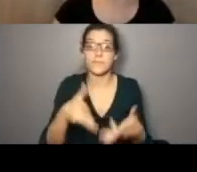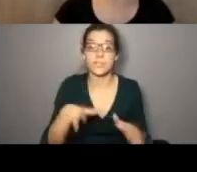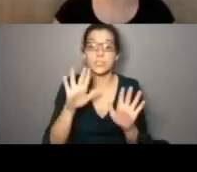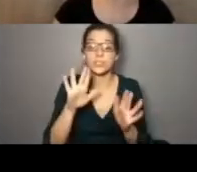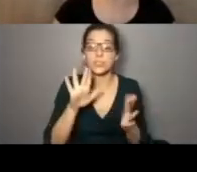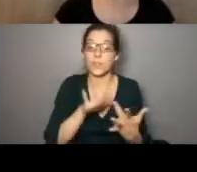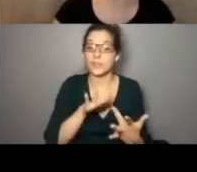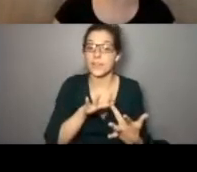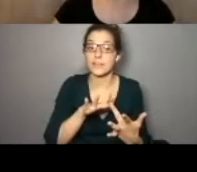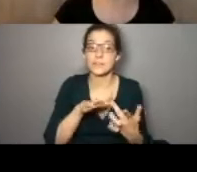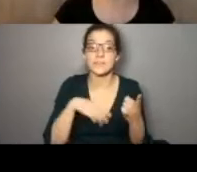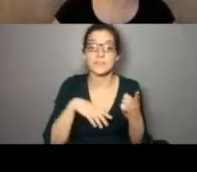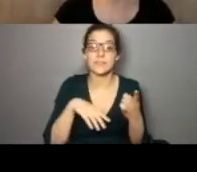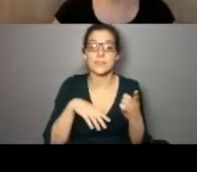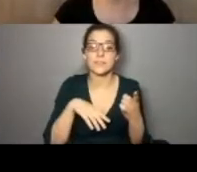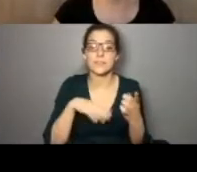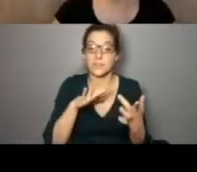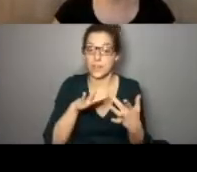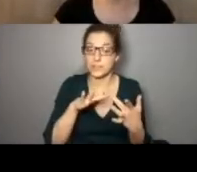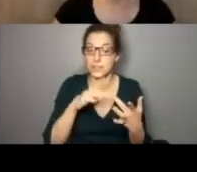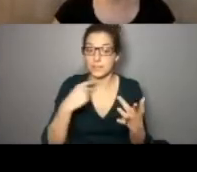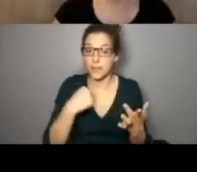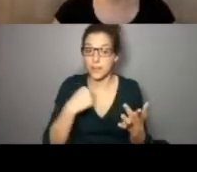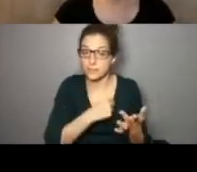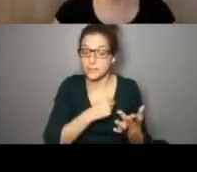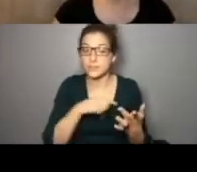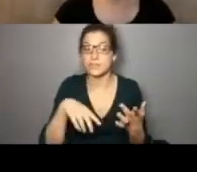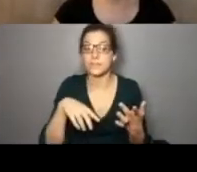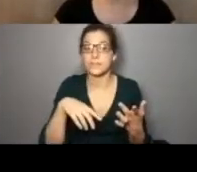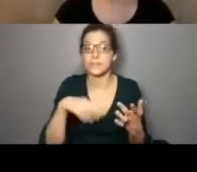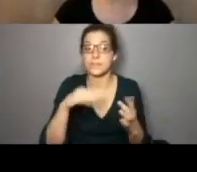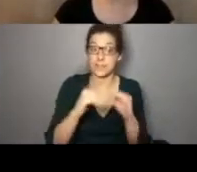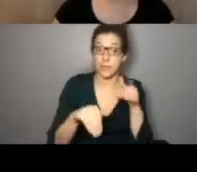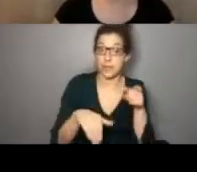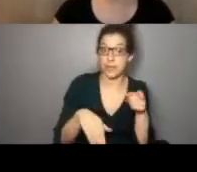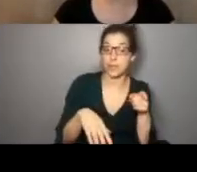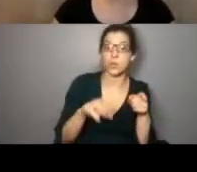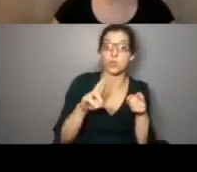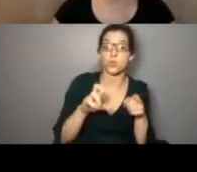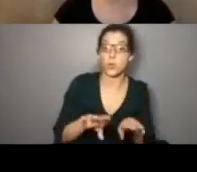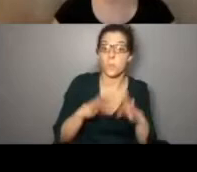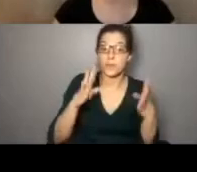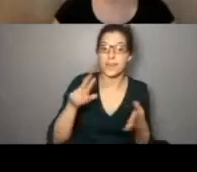finish here. Contact, you can contact us at this e-mail address, mail